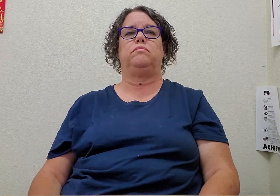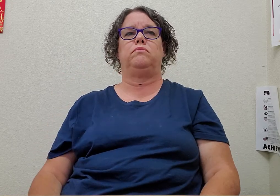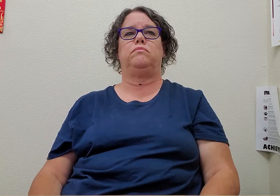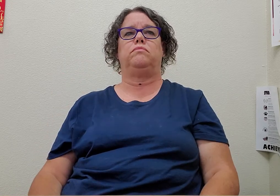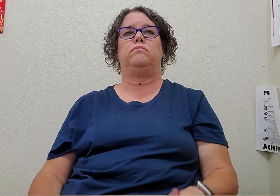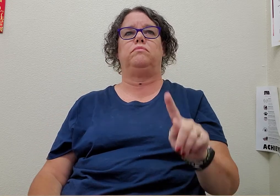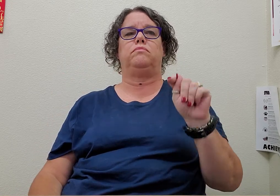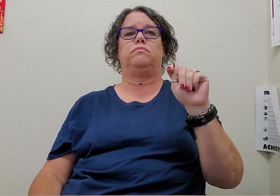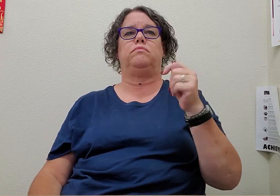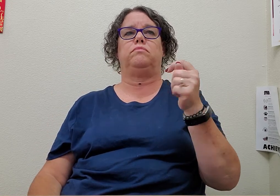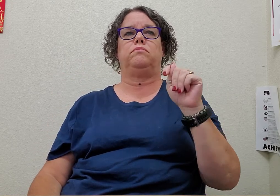toilet/bathroom